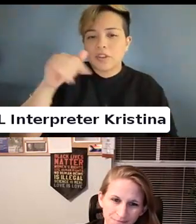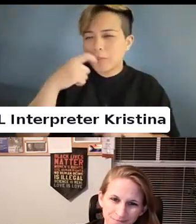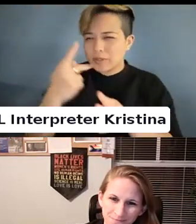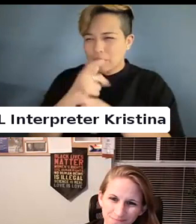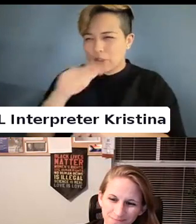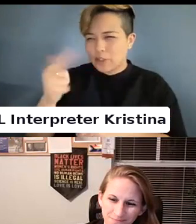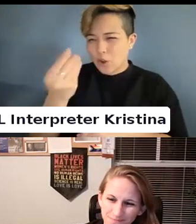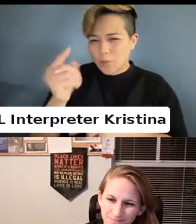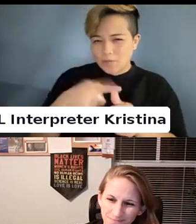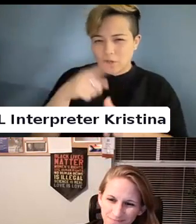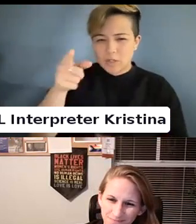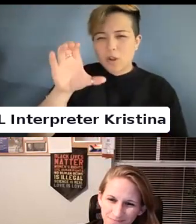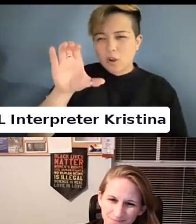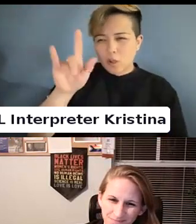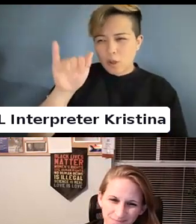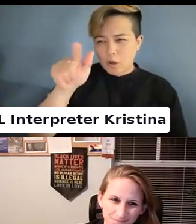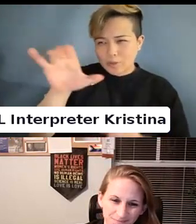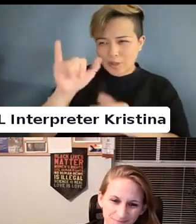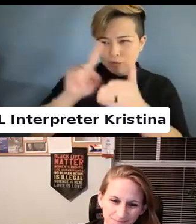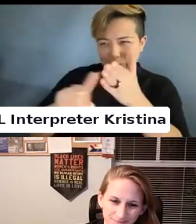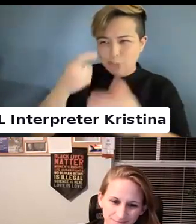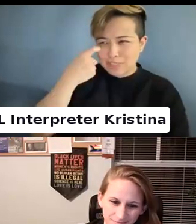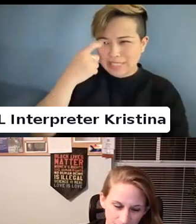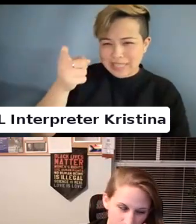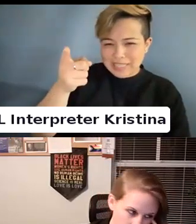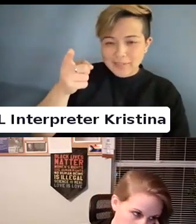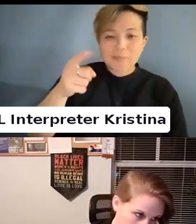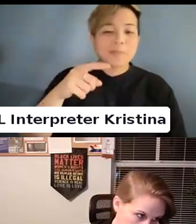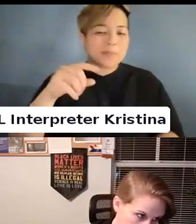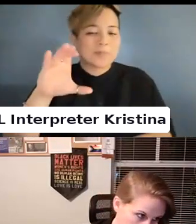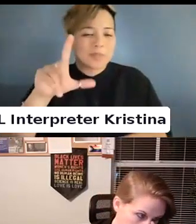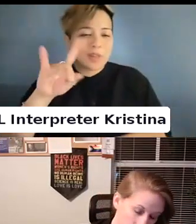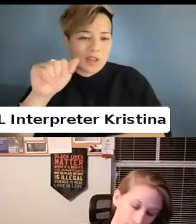Claudia you were doing that research recently.